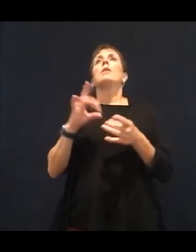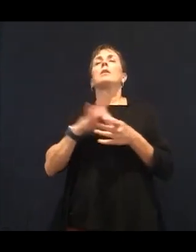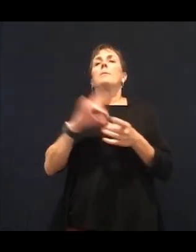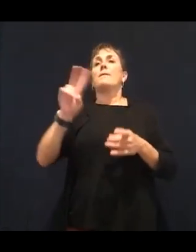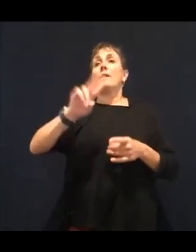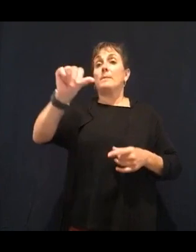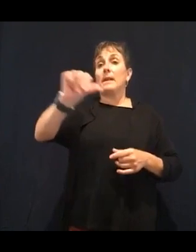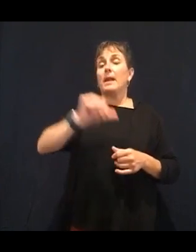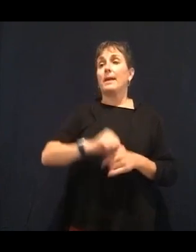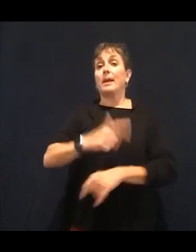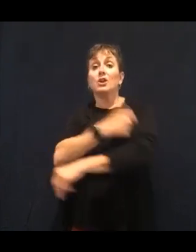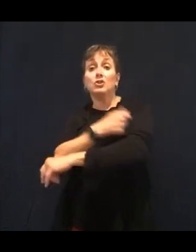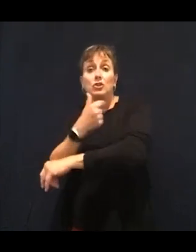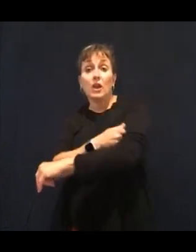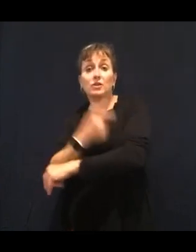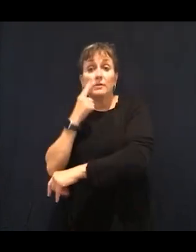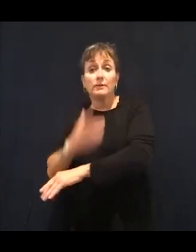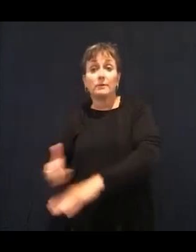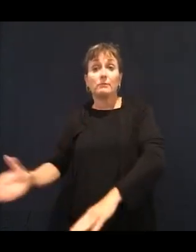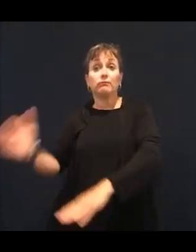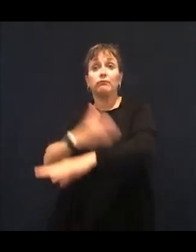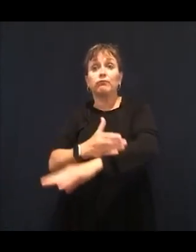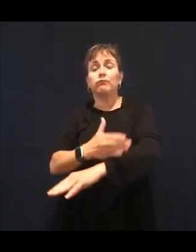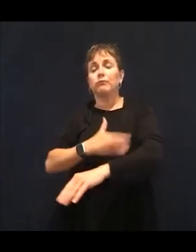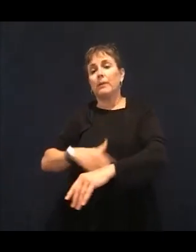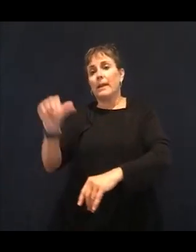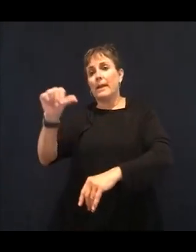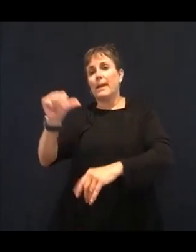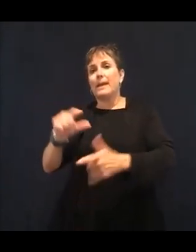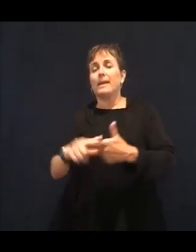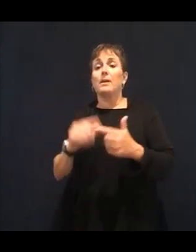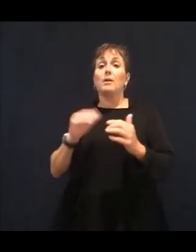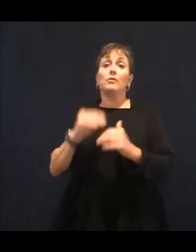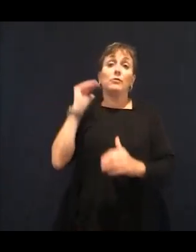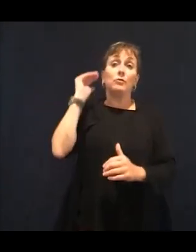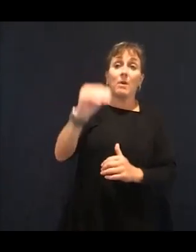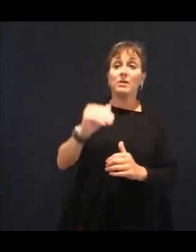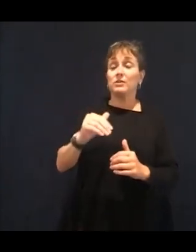is because in eye health, the deficiency